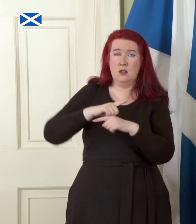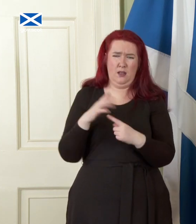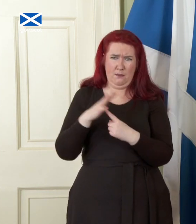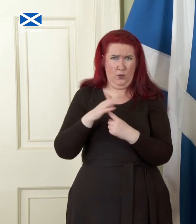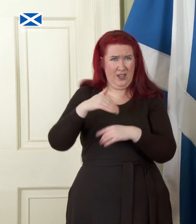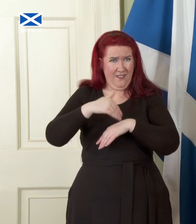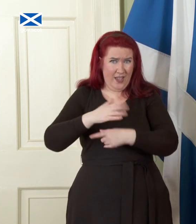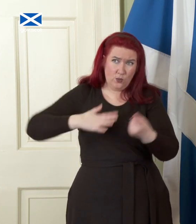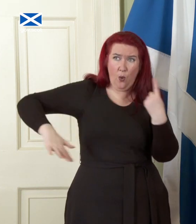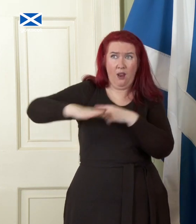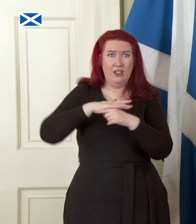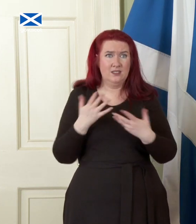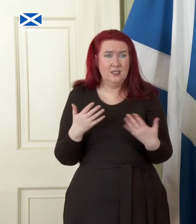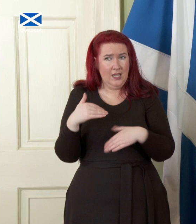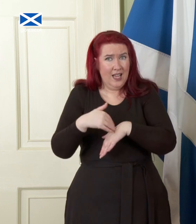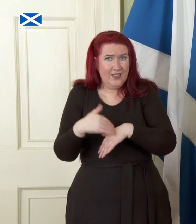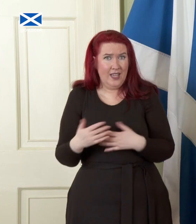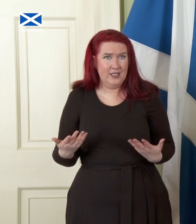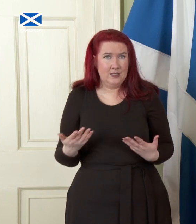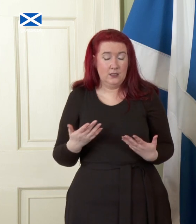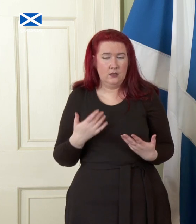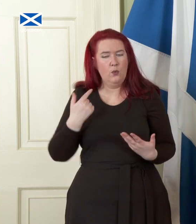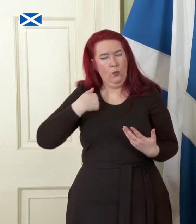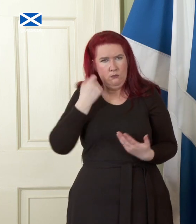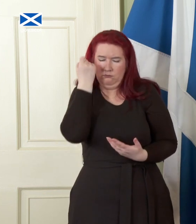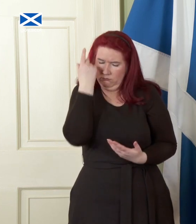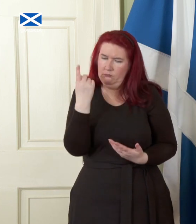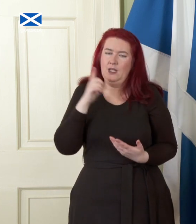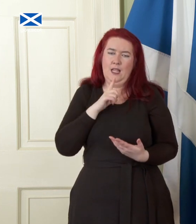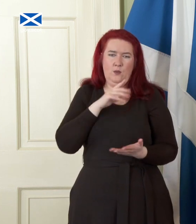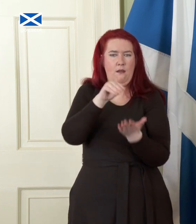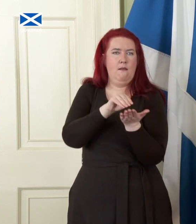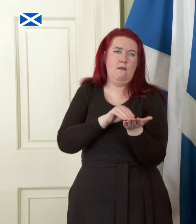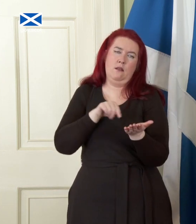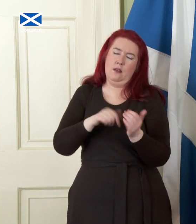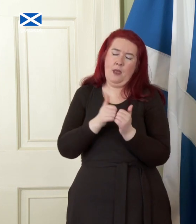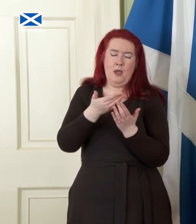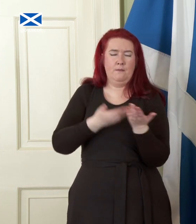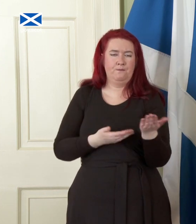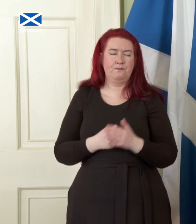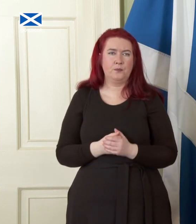That understanding is central to the approaches we set out. Firstly, we describe in this paper,